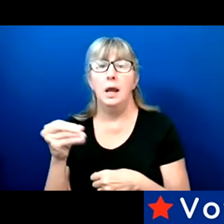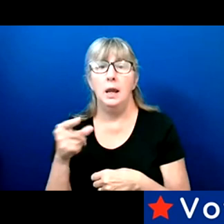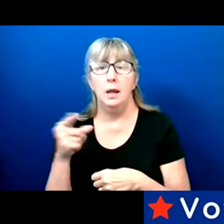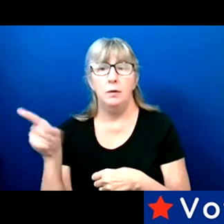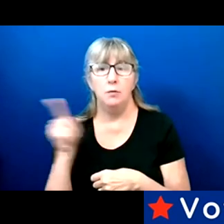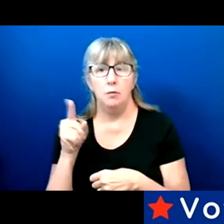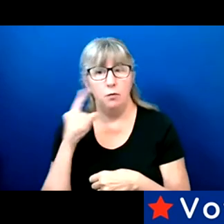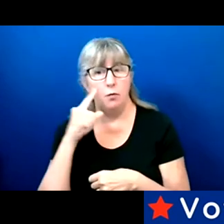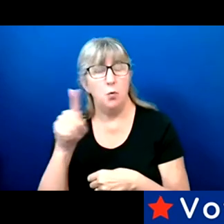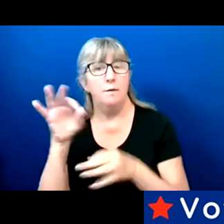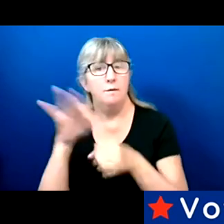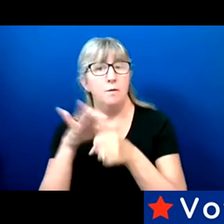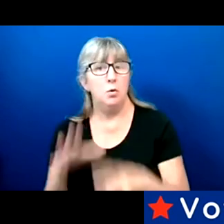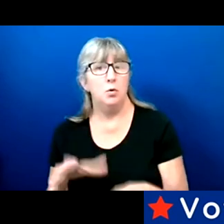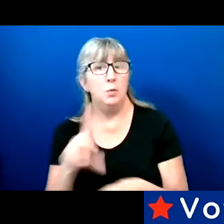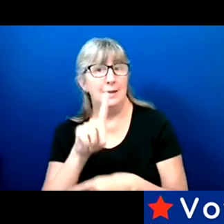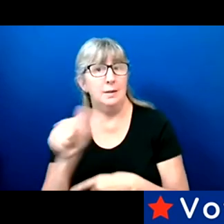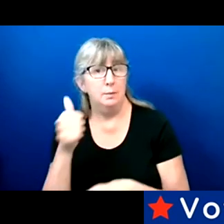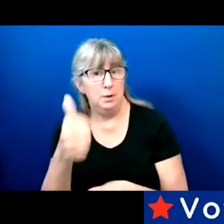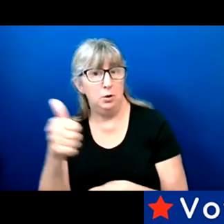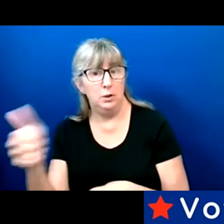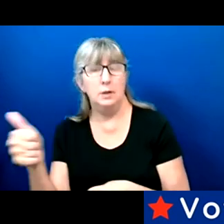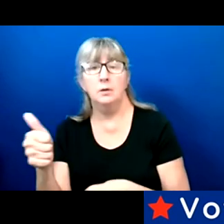with disabilities is an invitation.